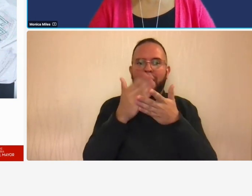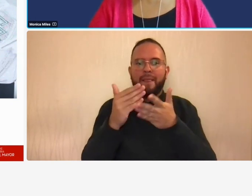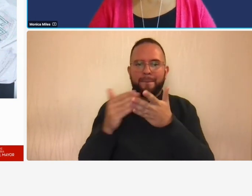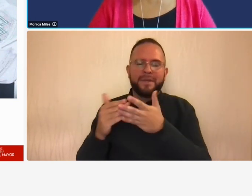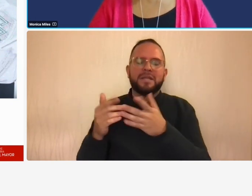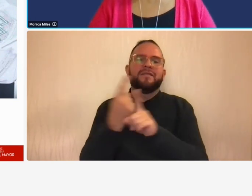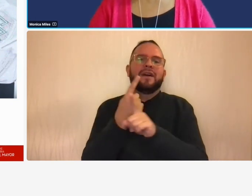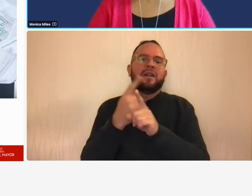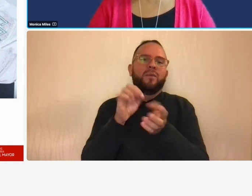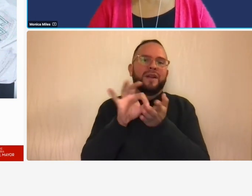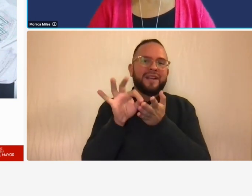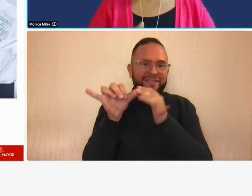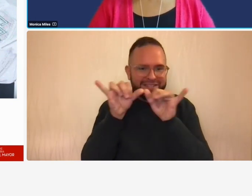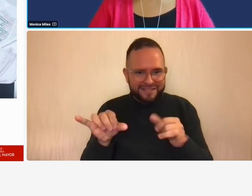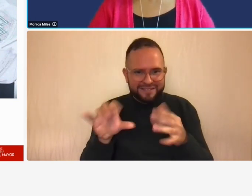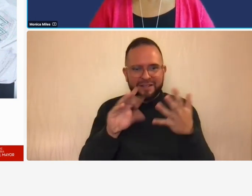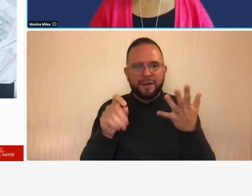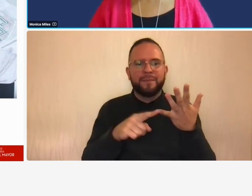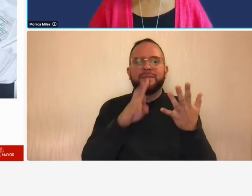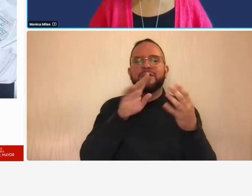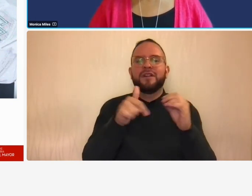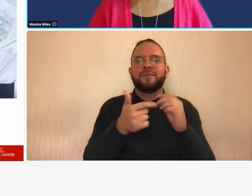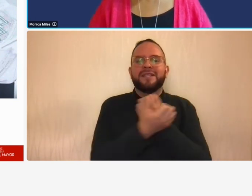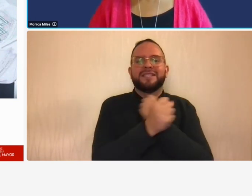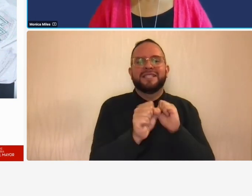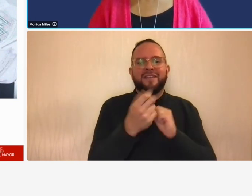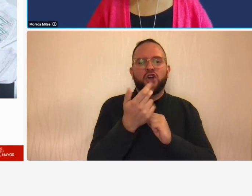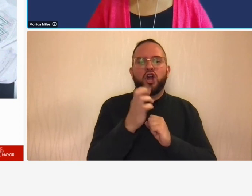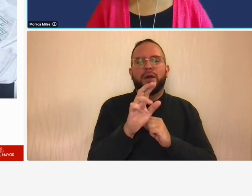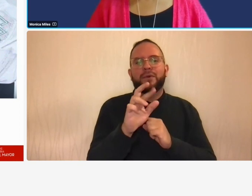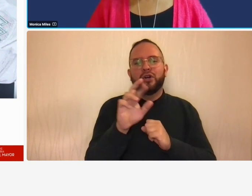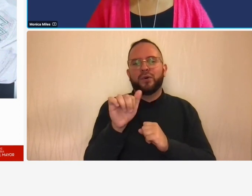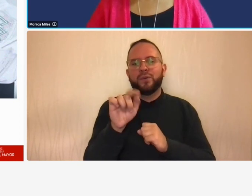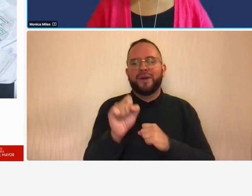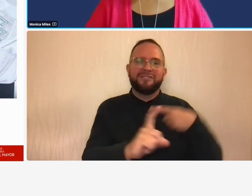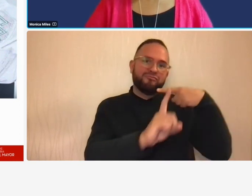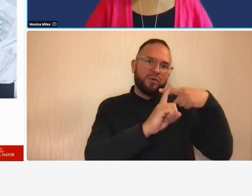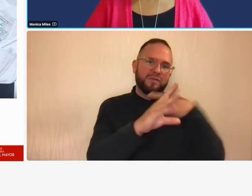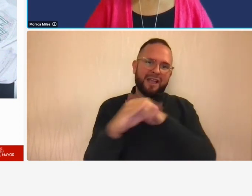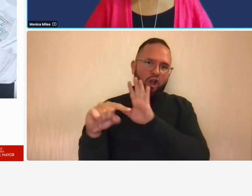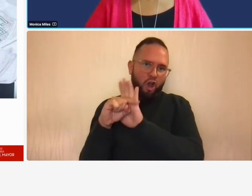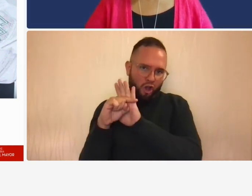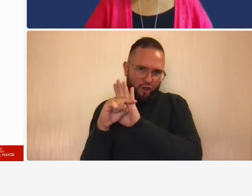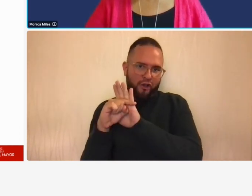and we talked about the safe harbor rate advantages and disadvantages so that is the